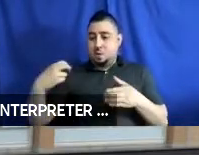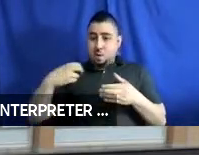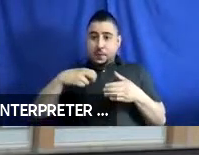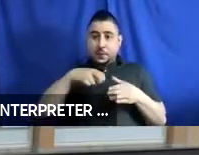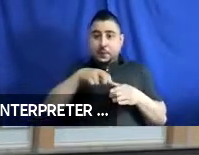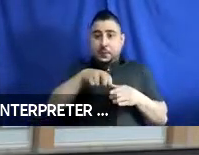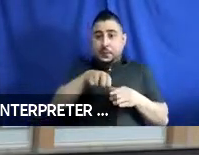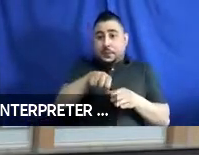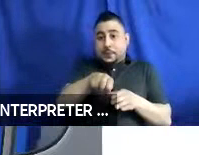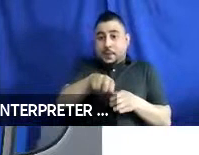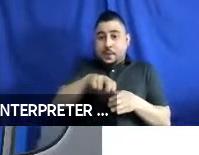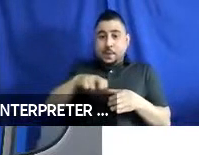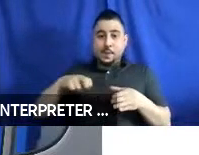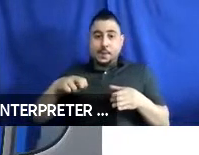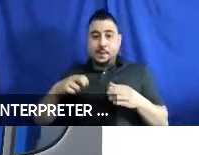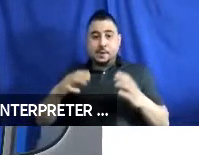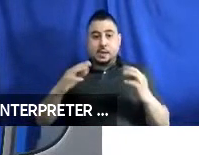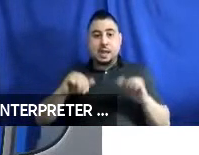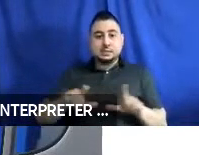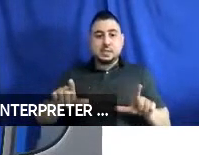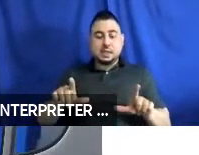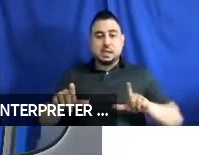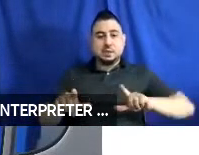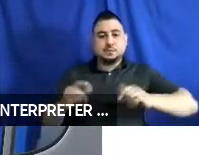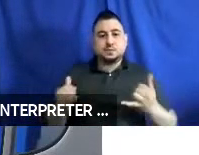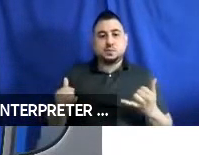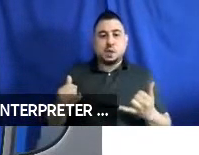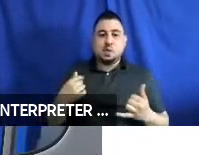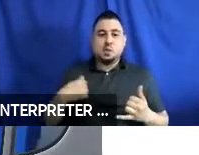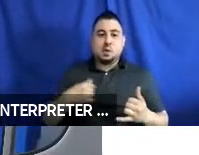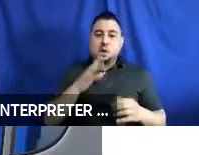slide. Today, we’re going to talk about maneuvering